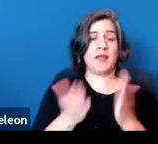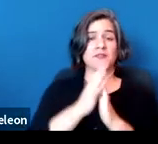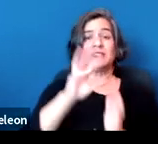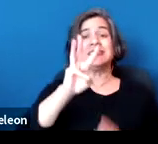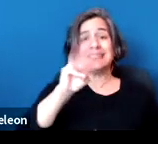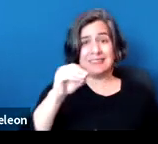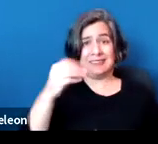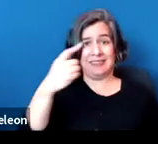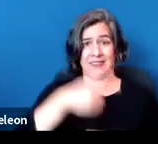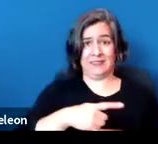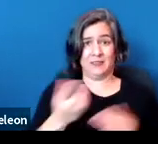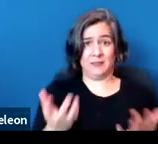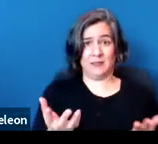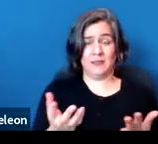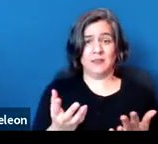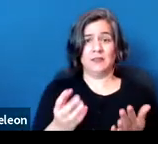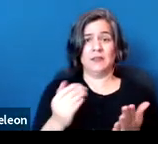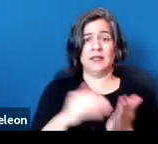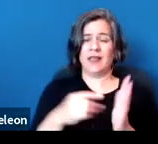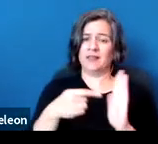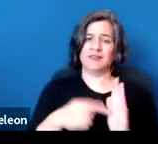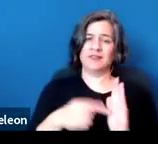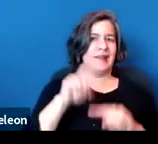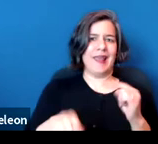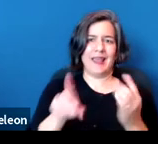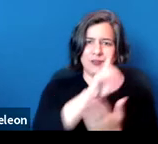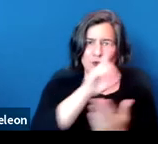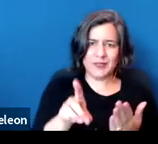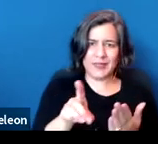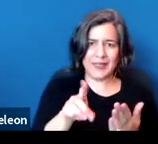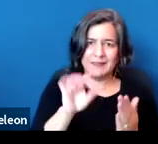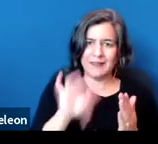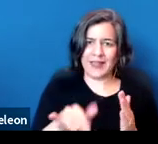identifying the non-discrimination entitlement, which, of course, is to equally